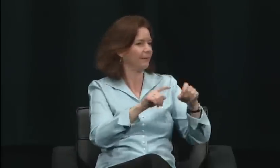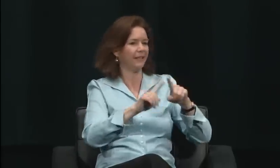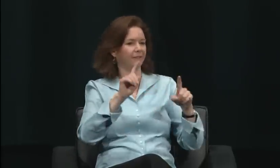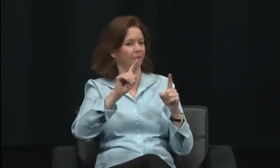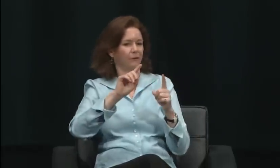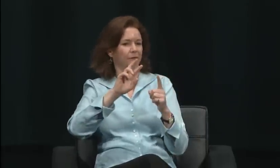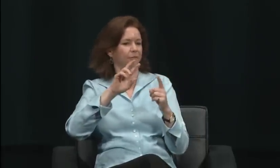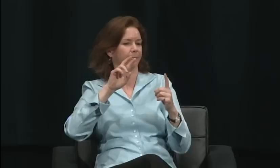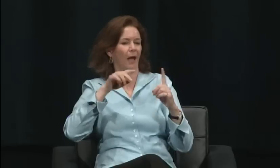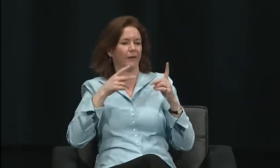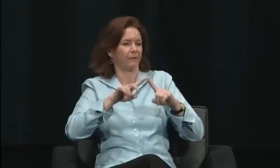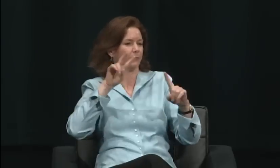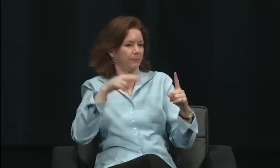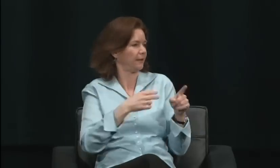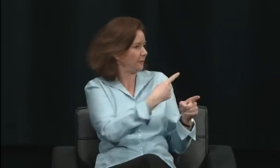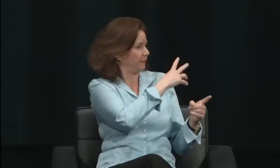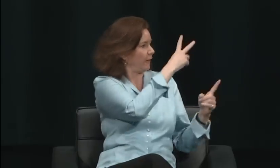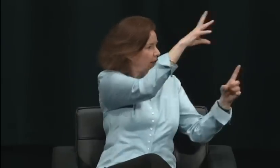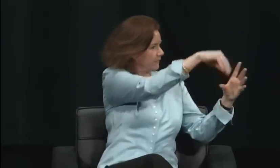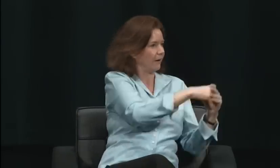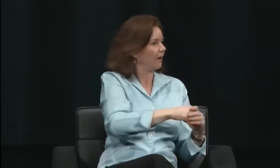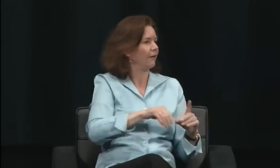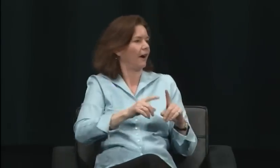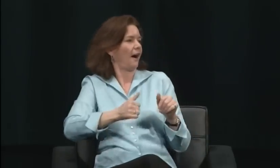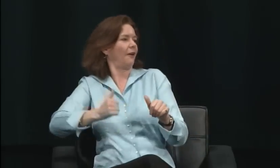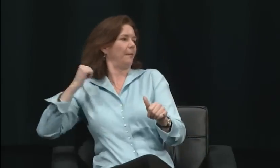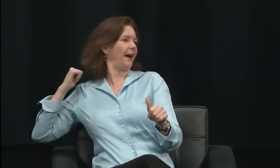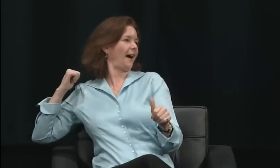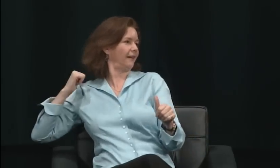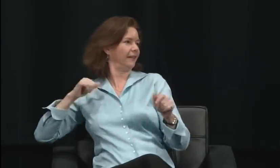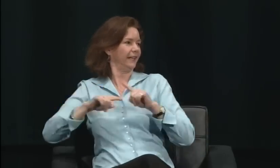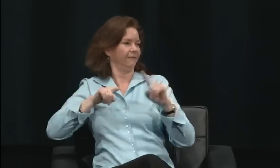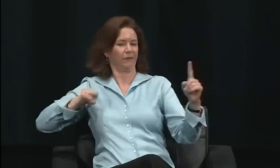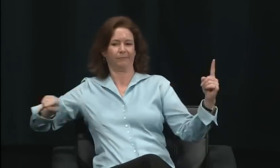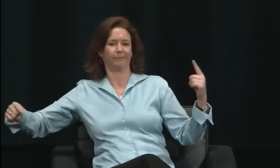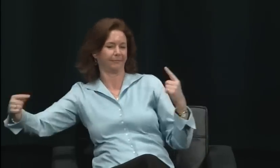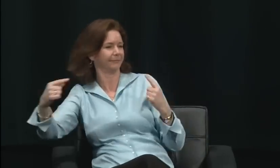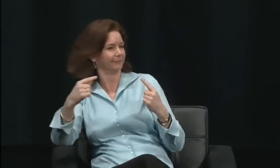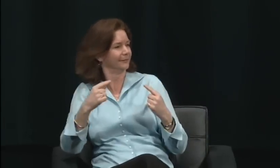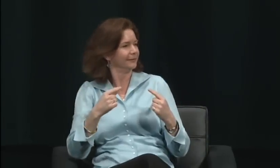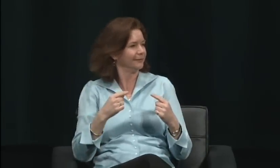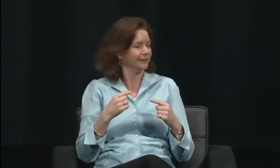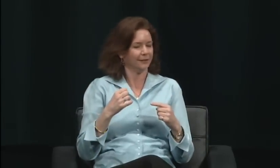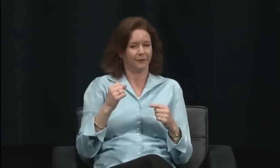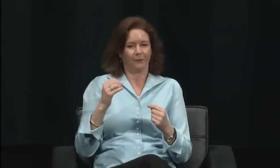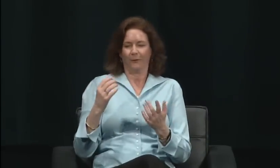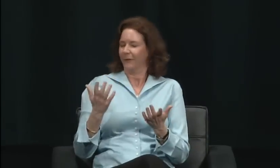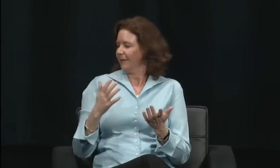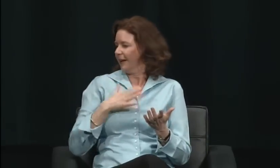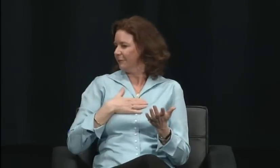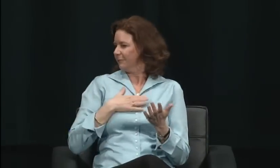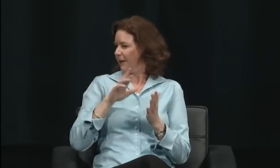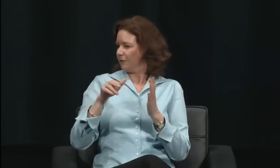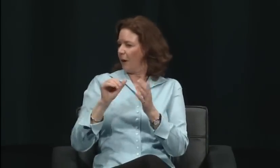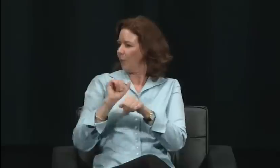the hearing woman before the board would ever choose a deaf man to be president of the university.